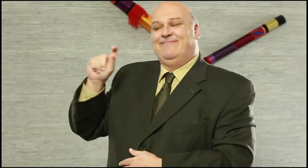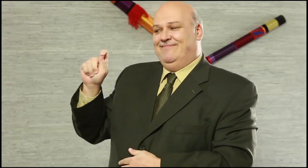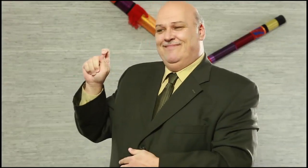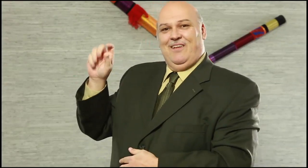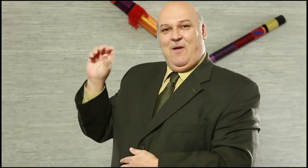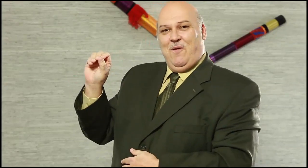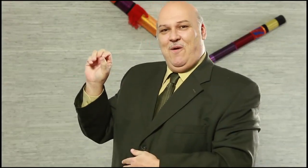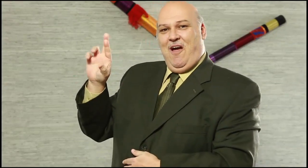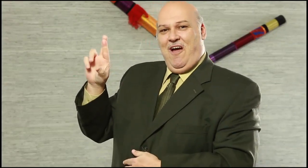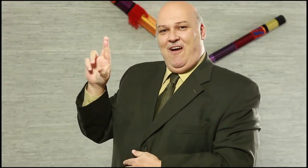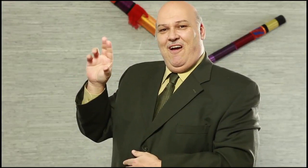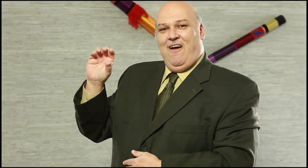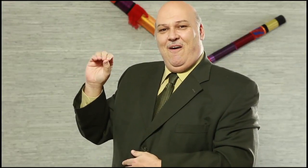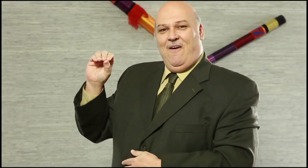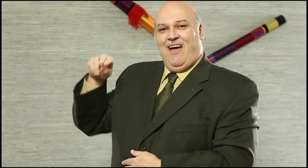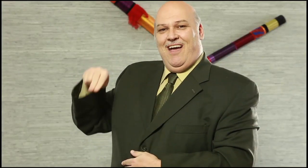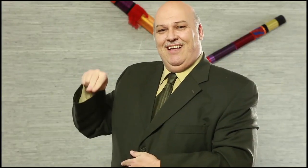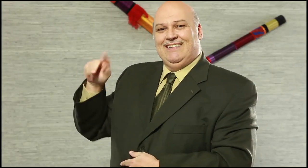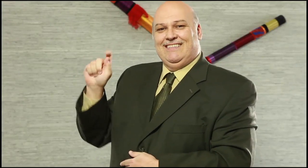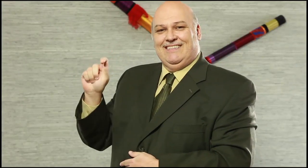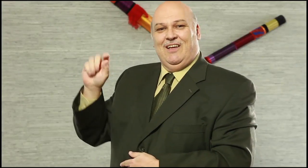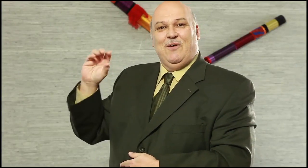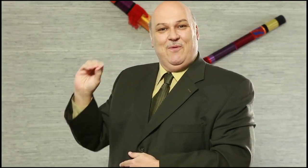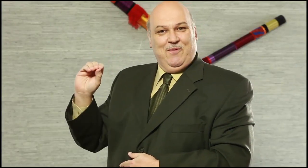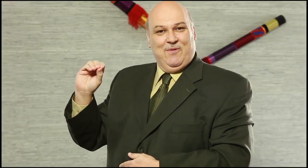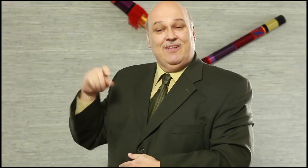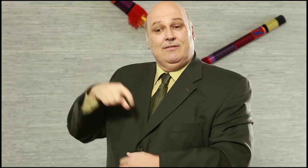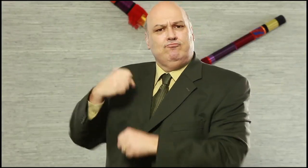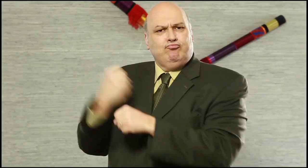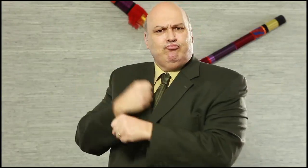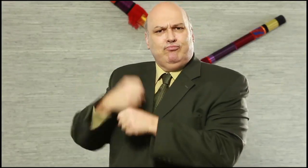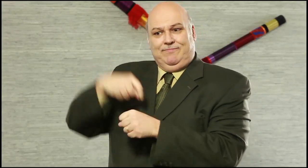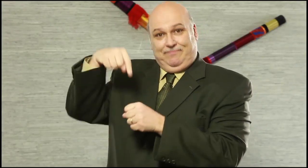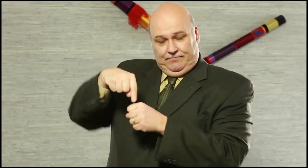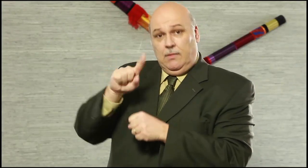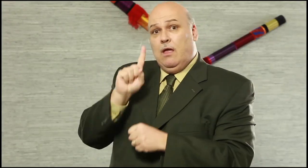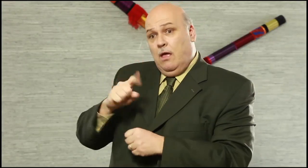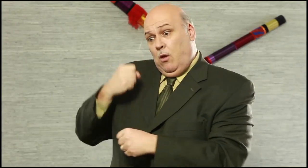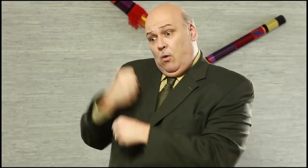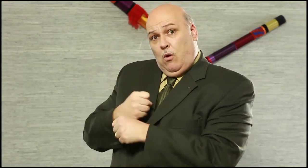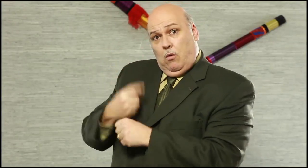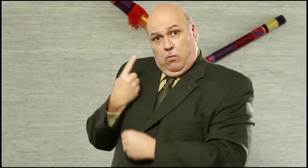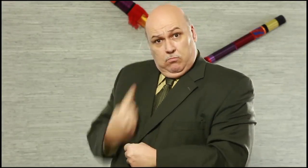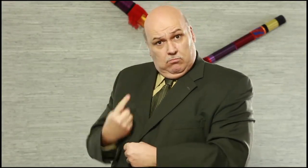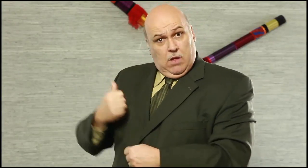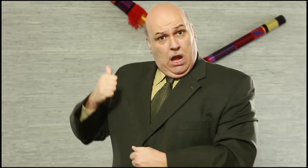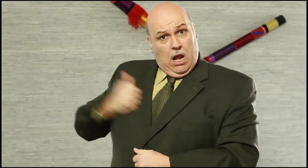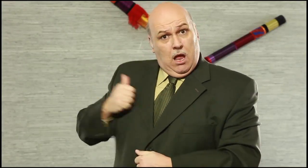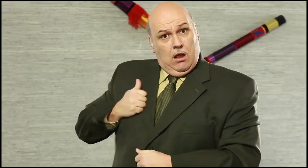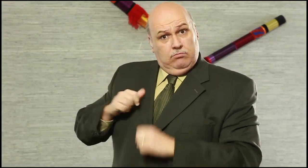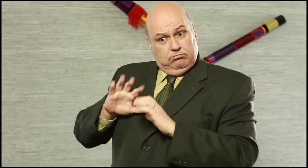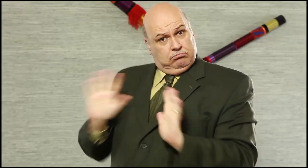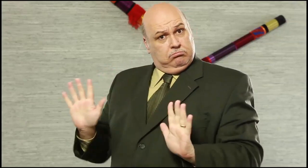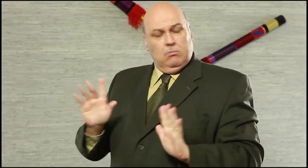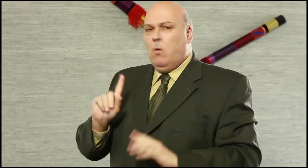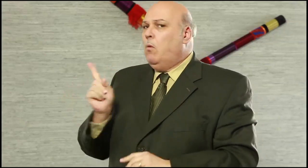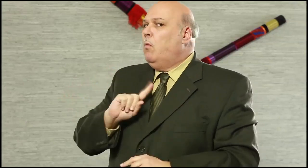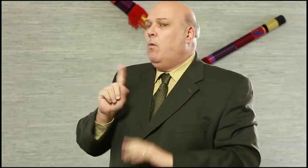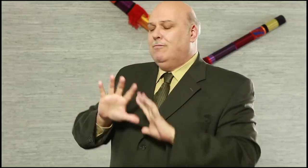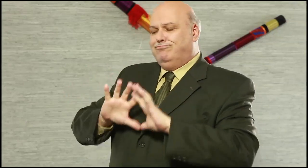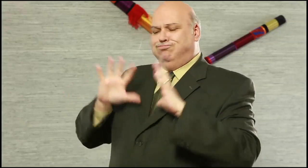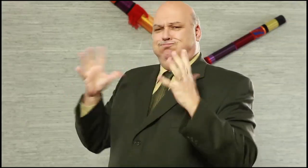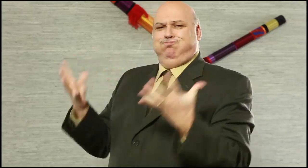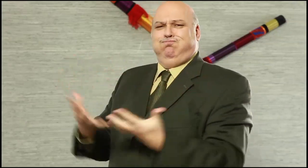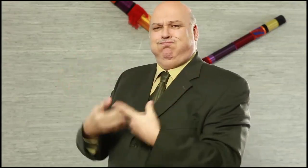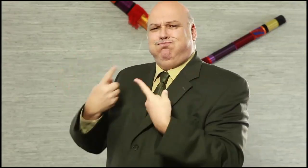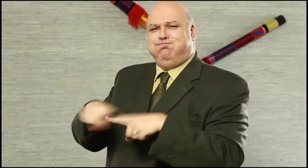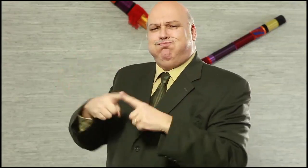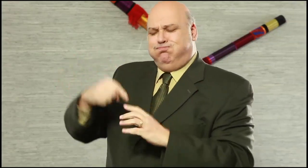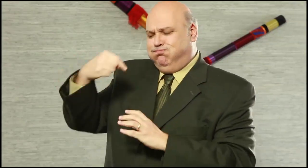a bit about H3. We are based in